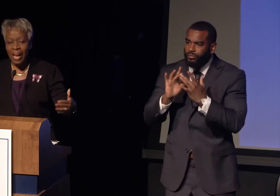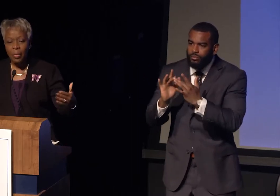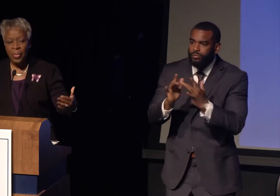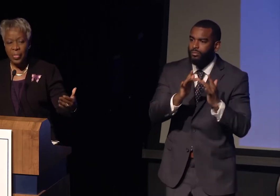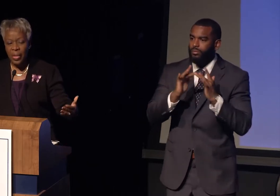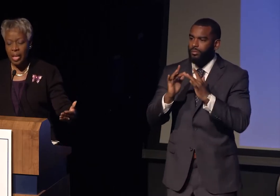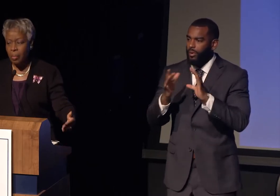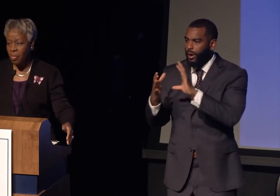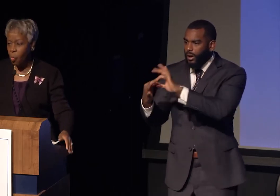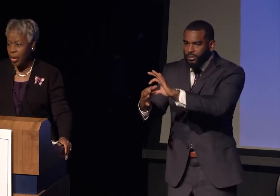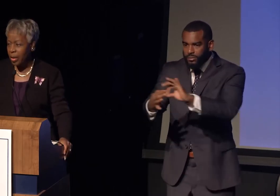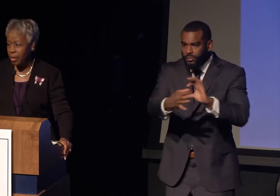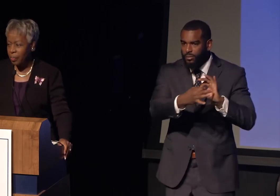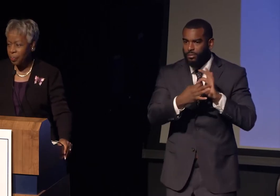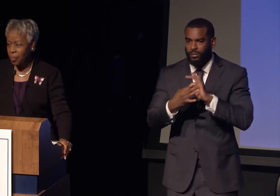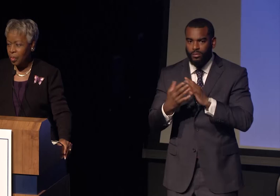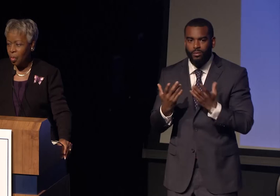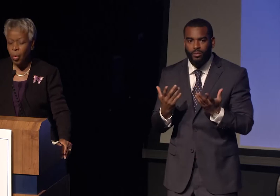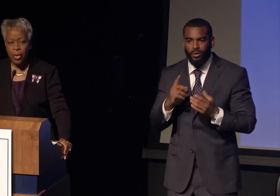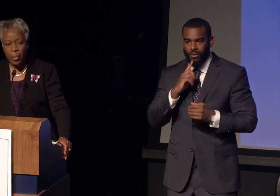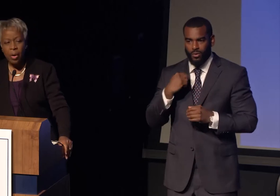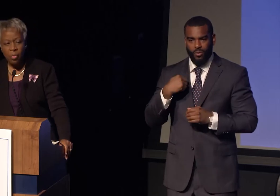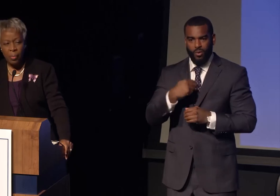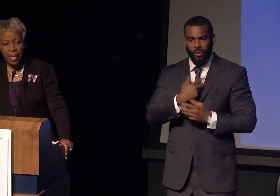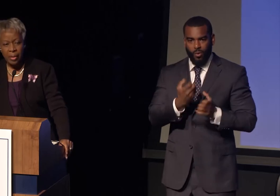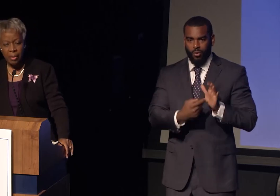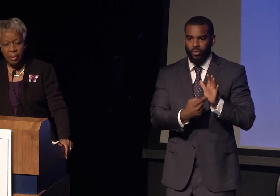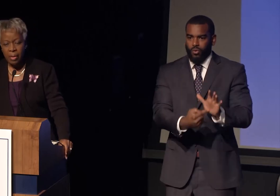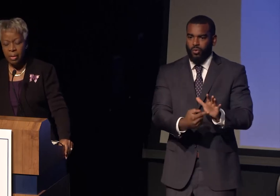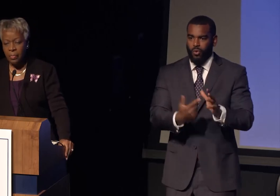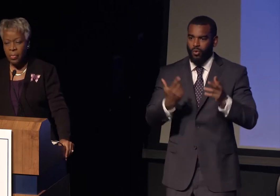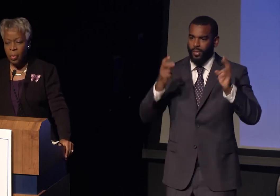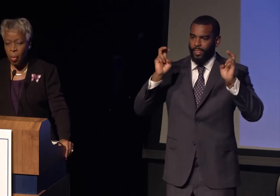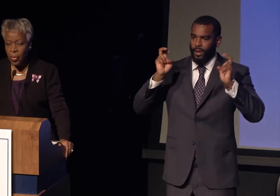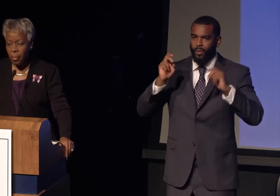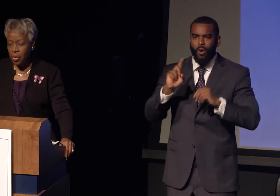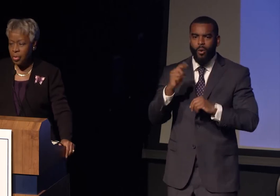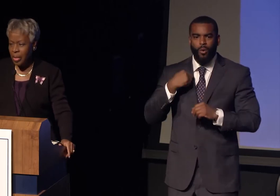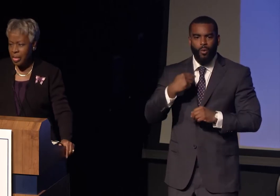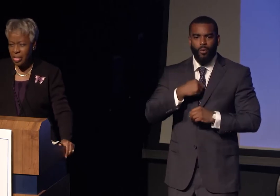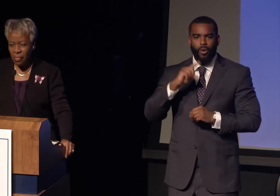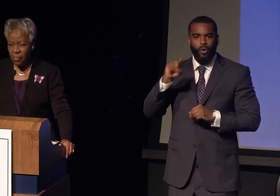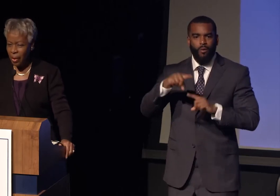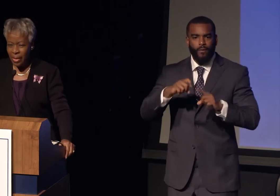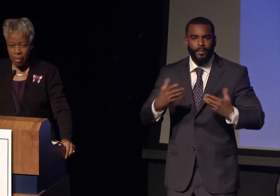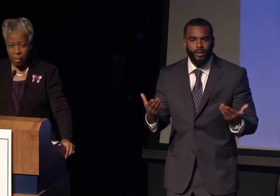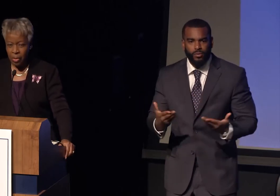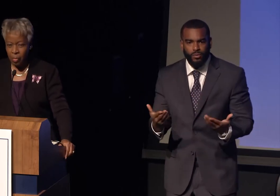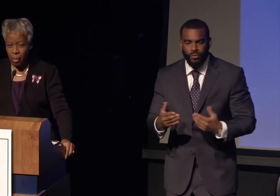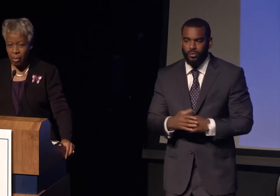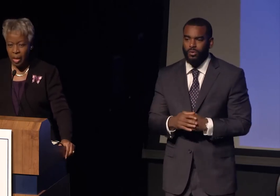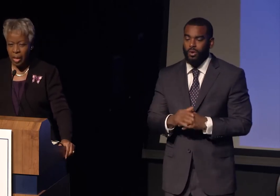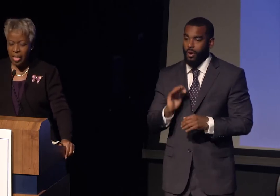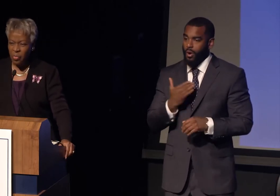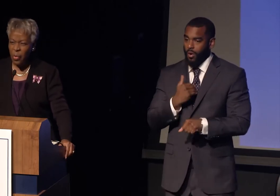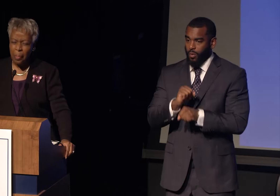the theme of where, where do we go from here. The work that we're doing here is very important work,